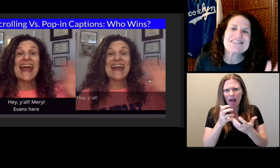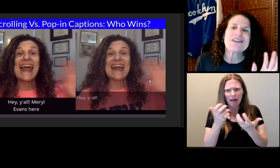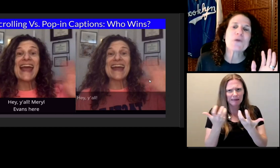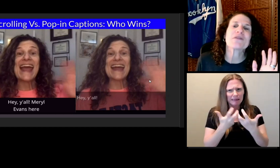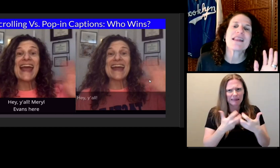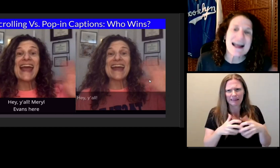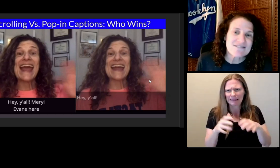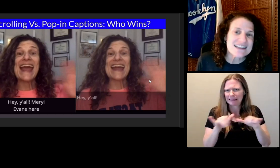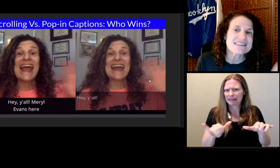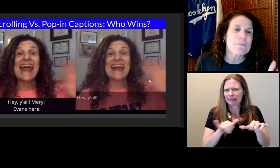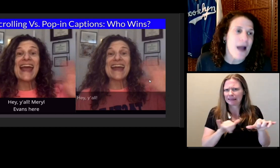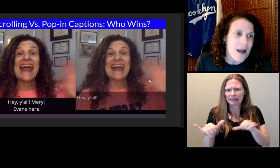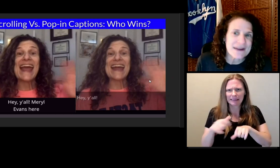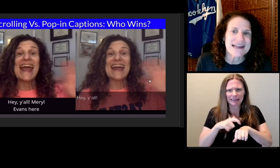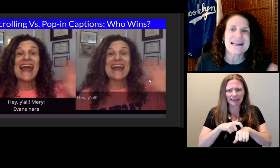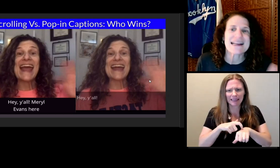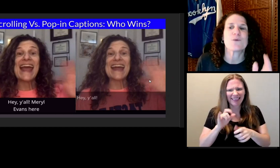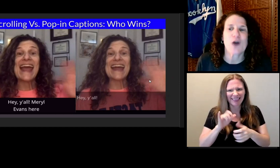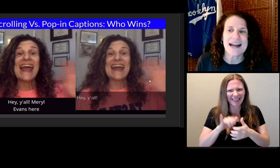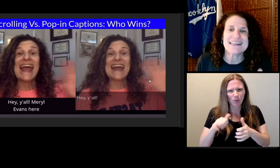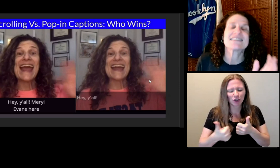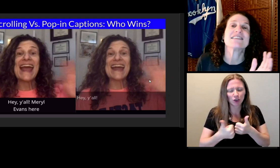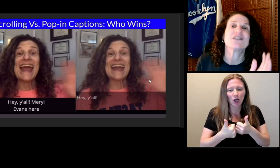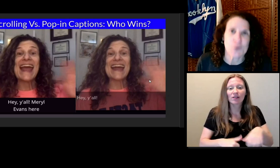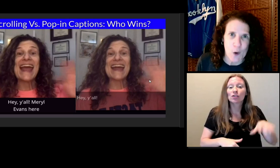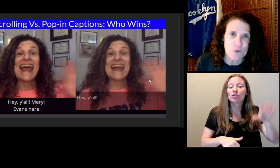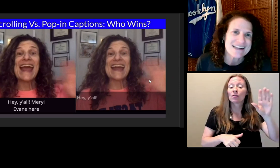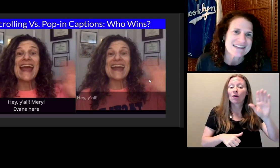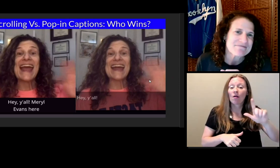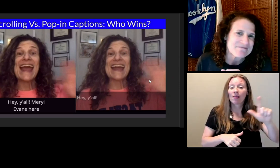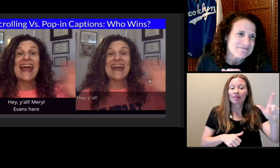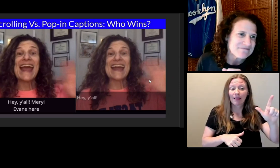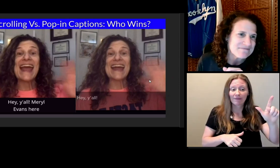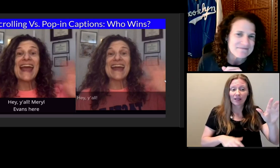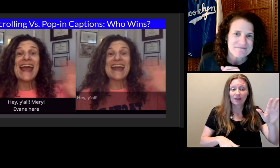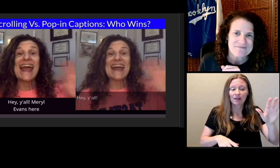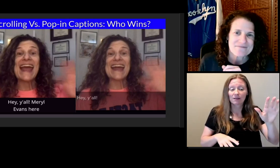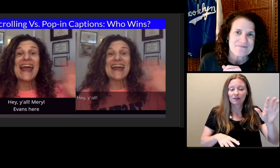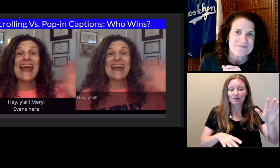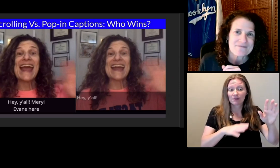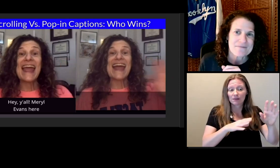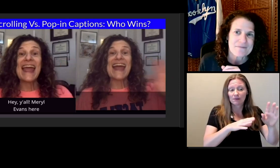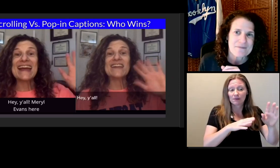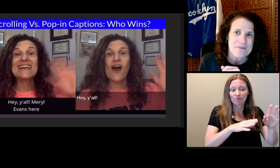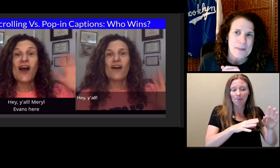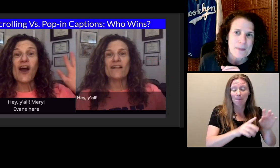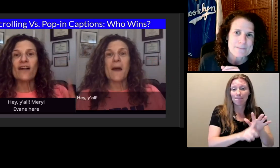The left is the pop-in, and the right is the scrolling. Hey, y'all!